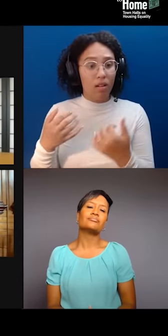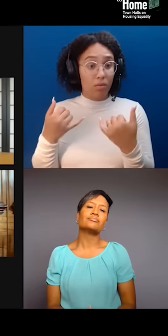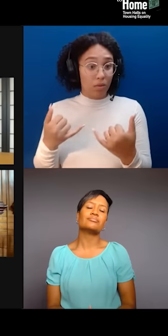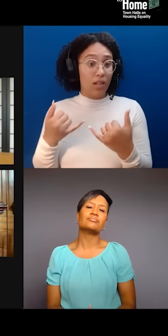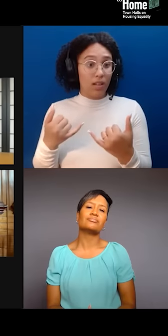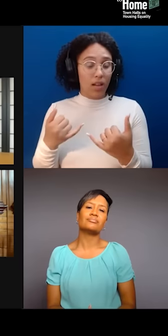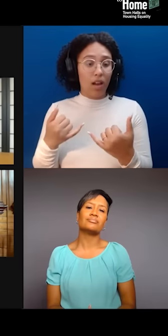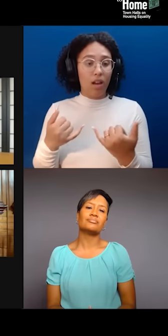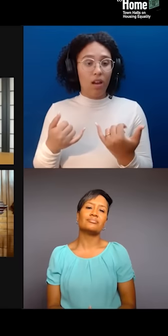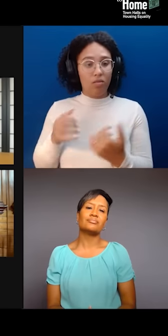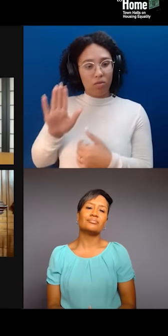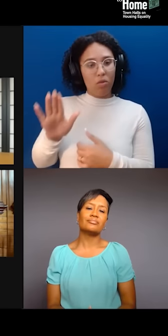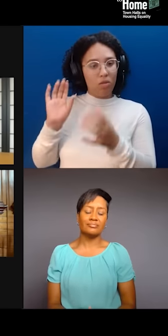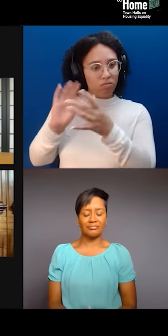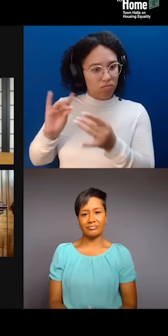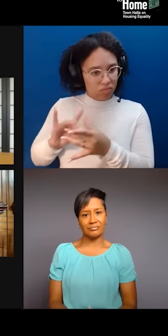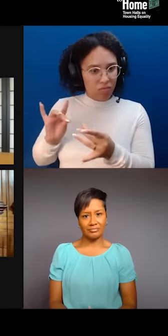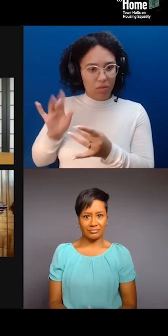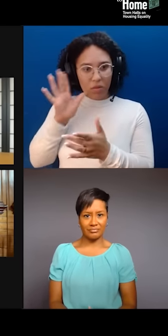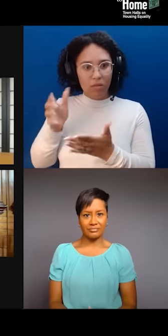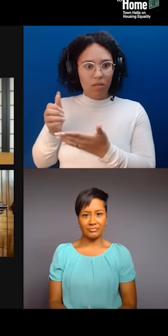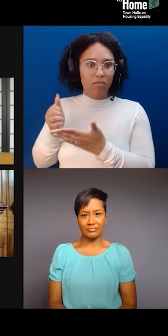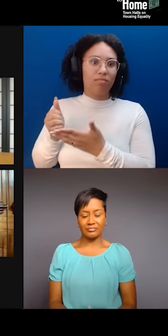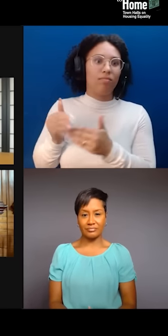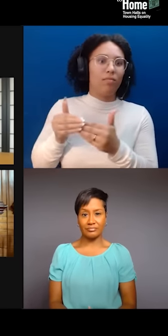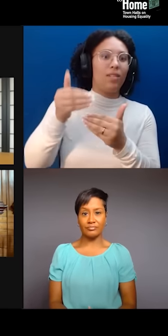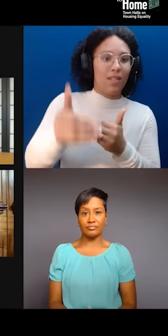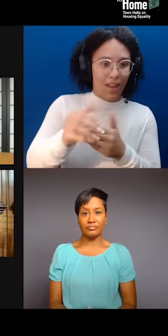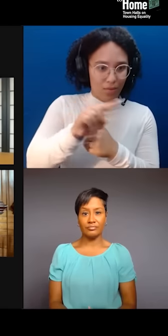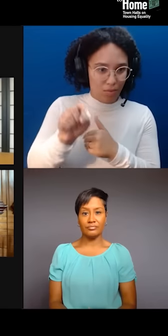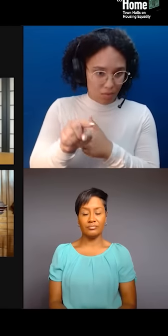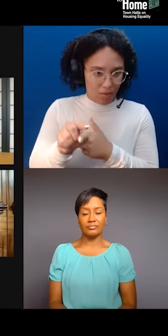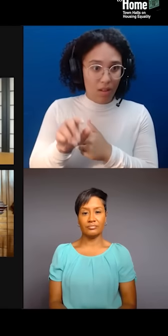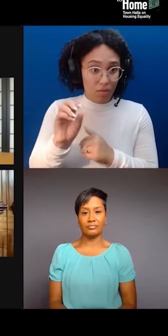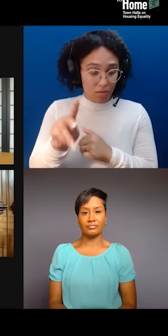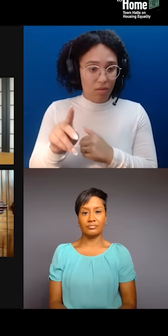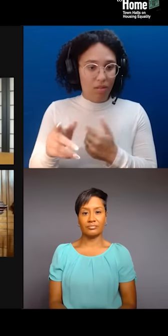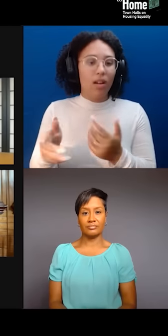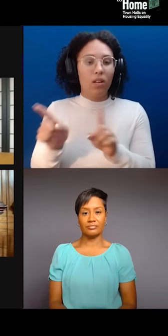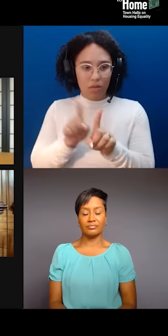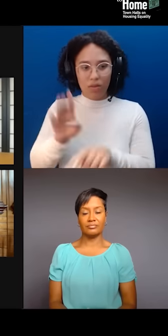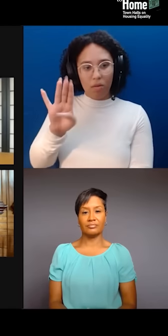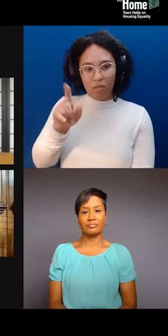that I was about to ask you, Najmah. And Betty, I'm gonna bring you back in now too. So, Najmah, in 2020,